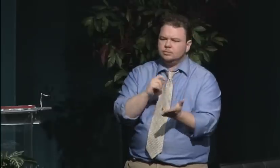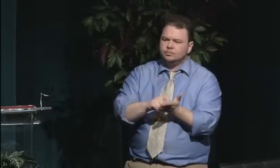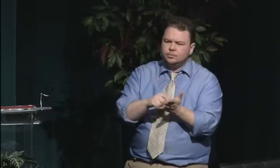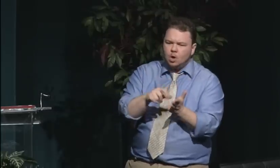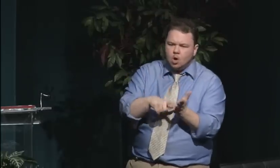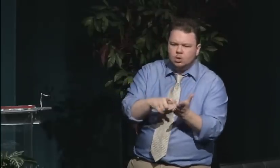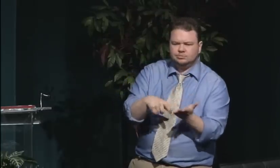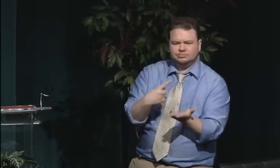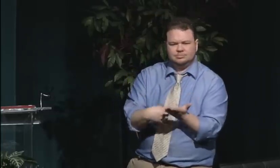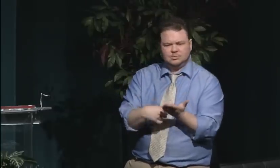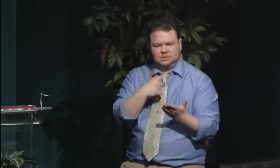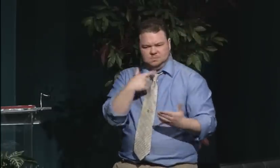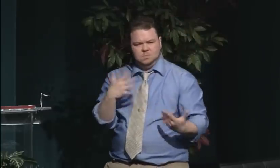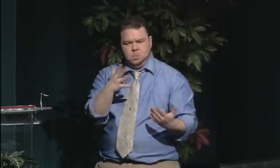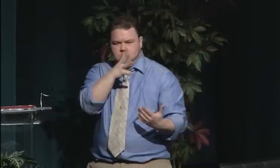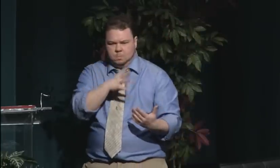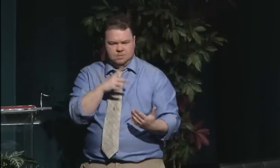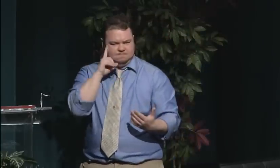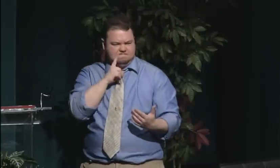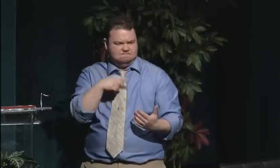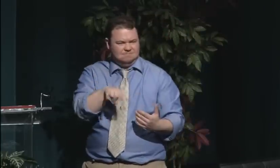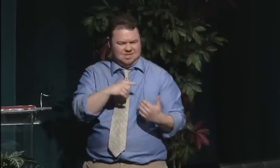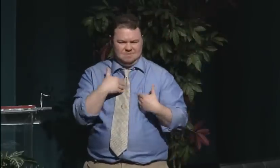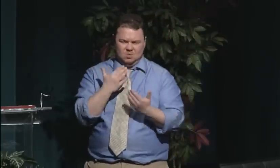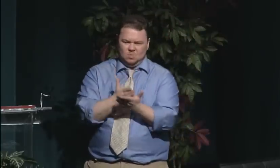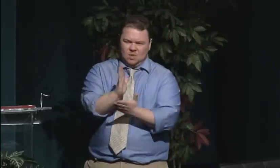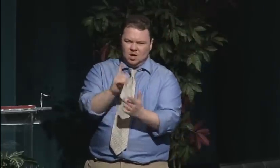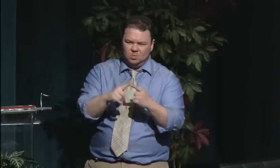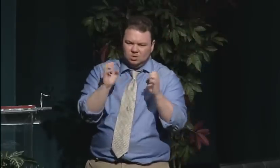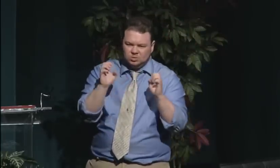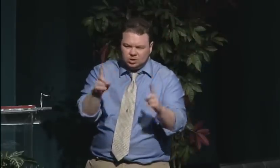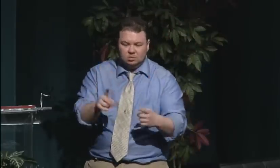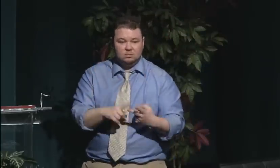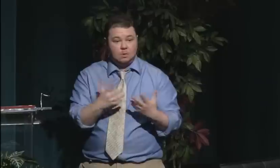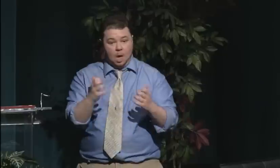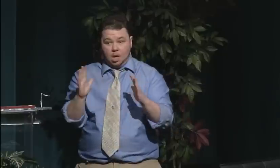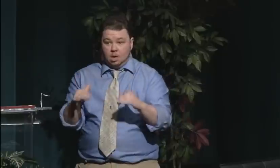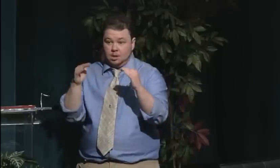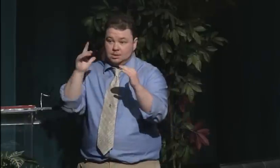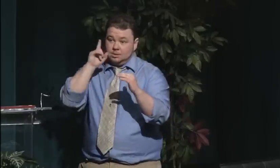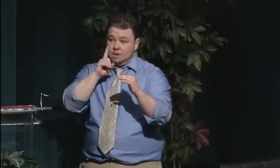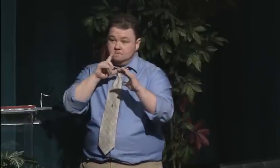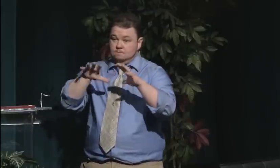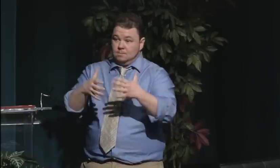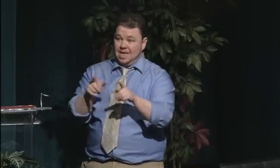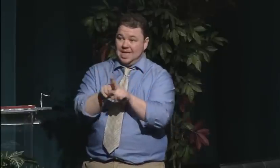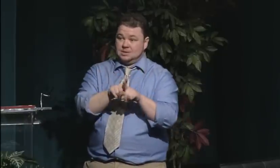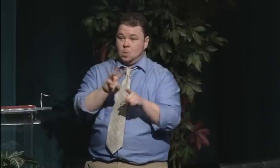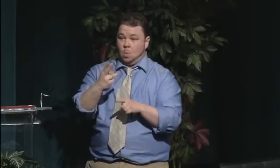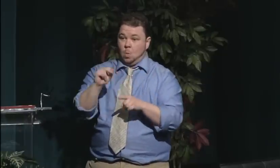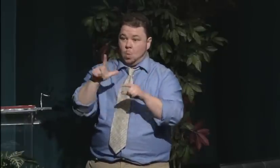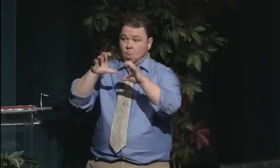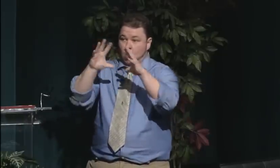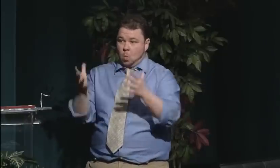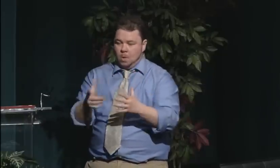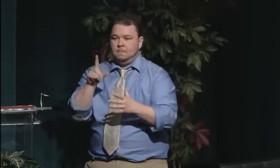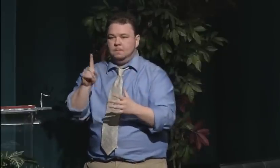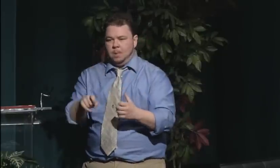In the case that happened was because they did not have enough support systems for them here. They didn't have extracurricular activities for them,